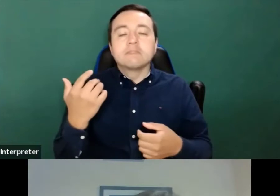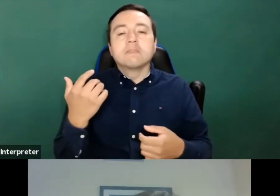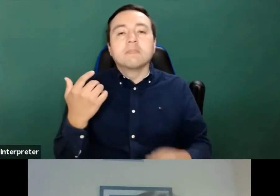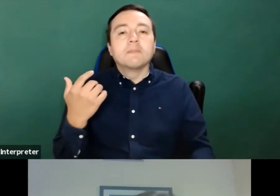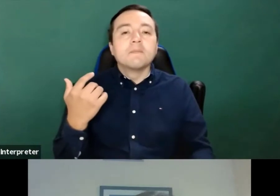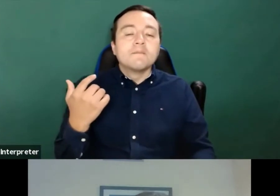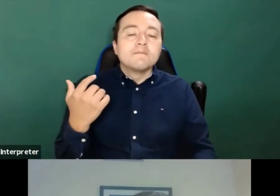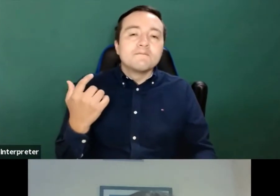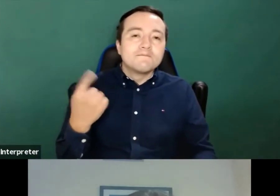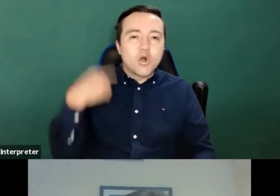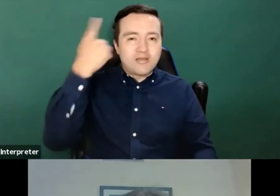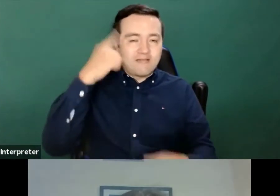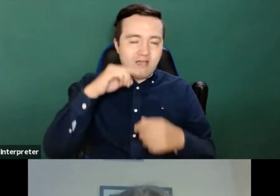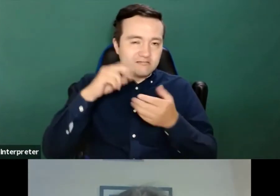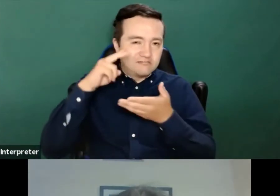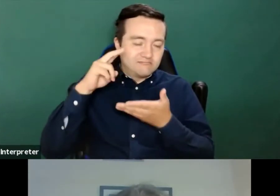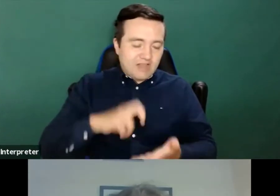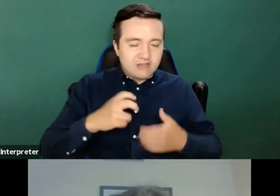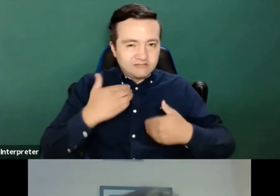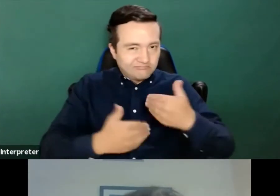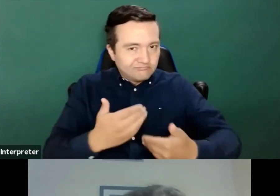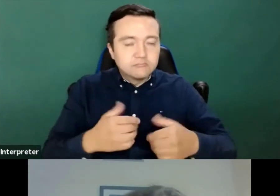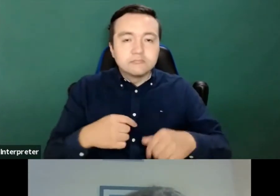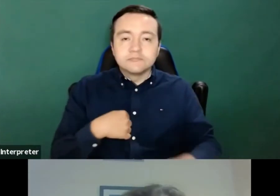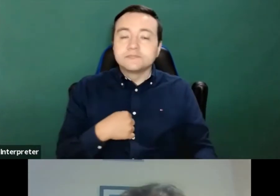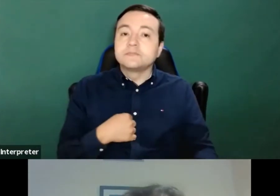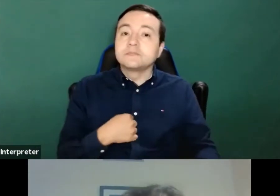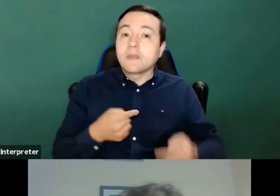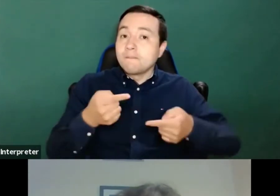I am telling you this just to give you an idea how lucky I have been to be able to study